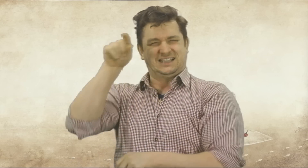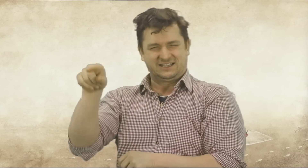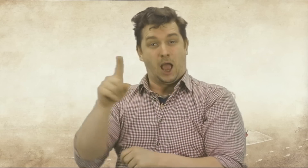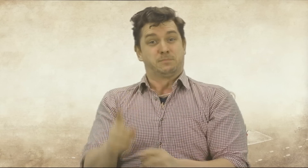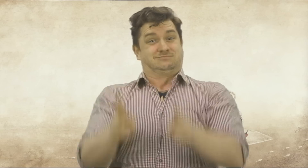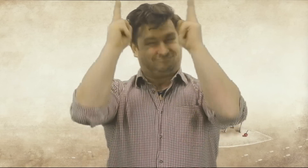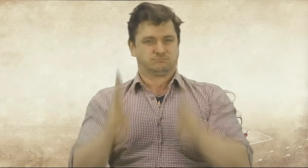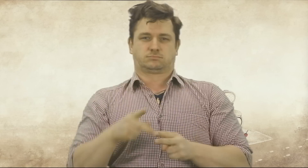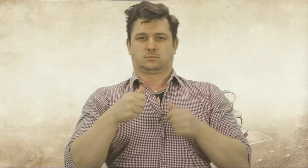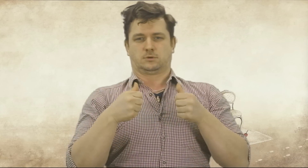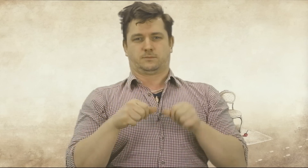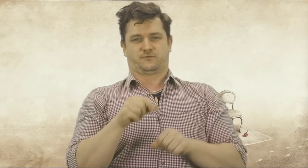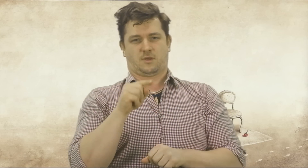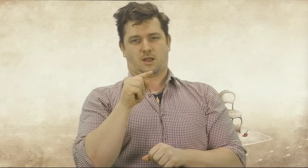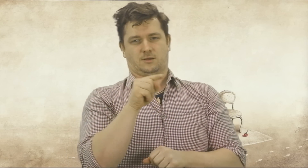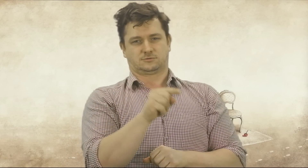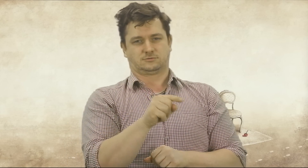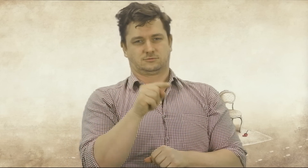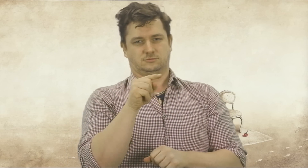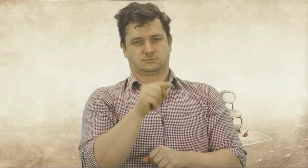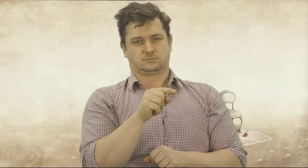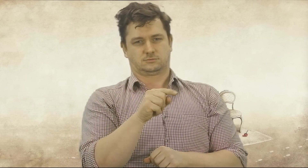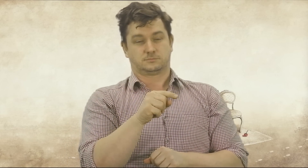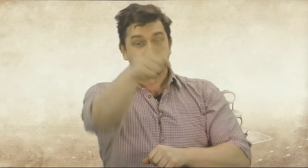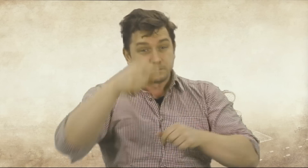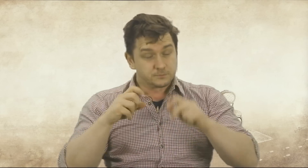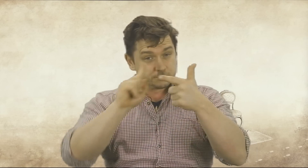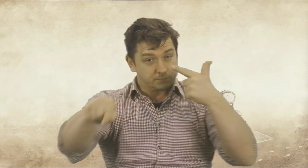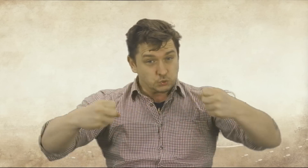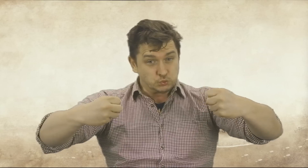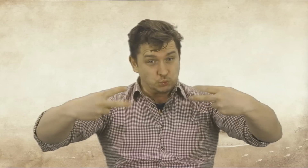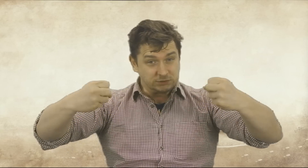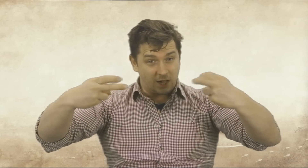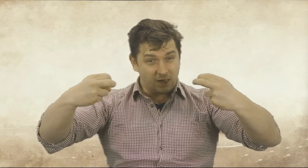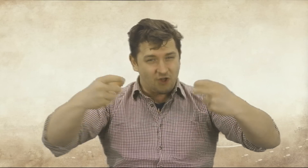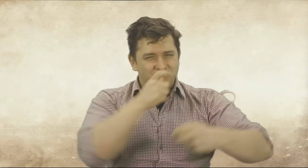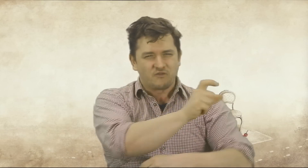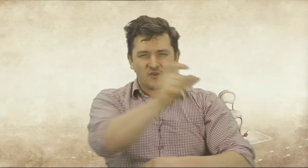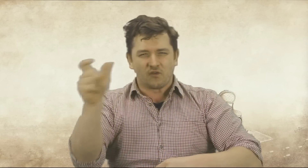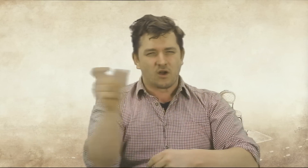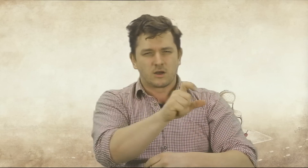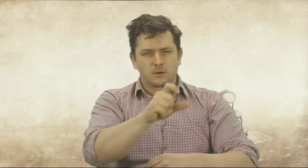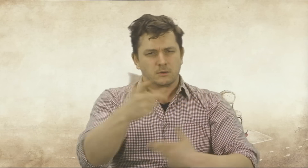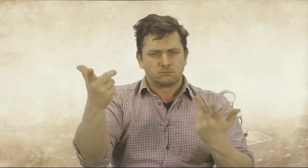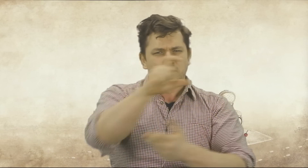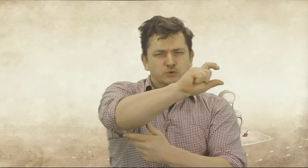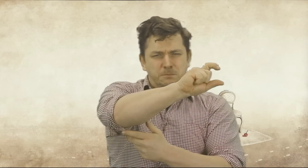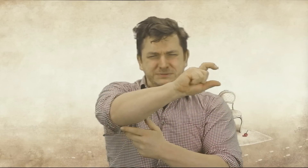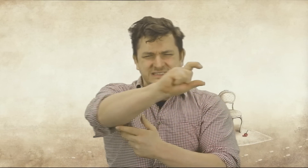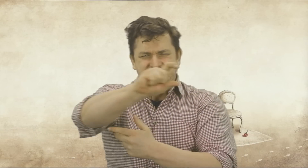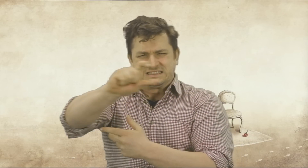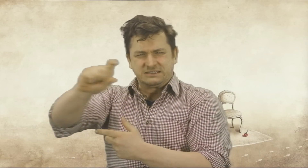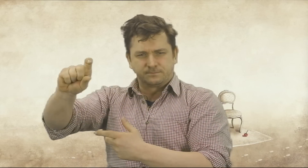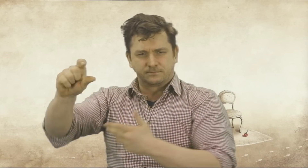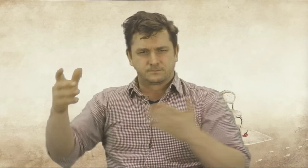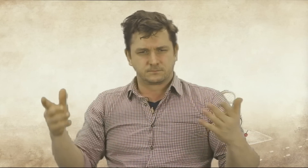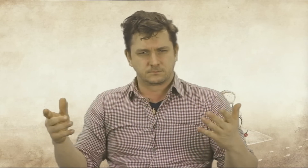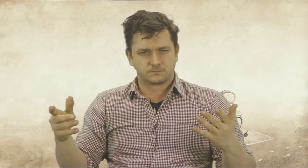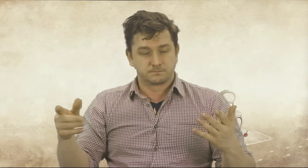es handelt sich aber um eine PFLANZE!!! 2. In den Untertiteln steht dieses Wort in GROSSBUCHSTABEN.